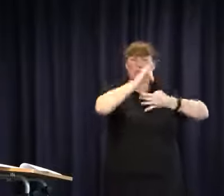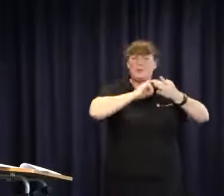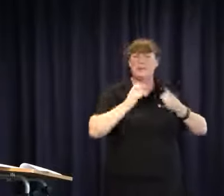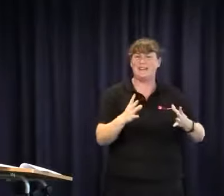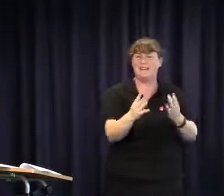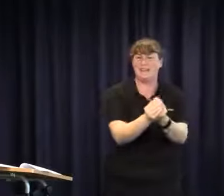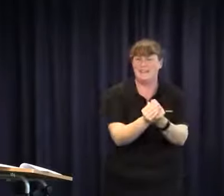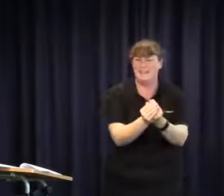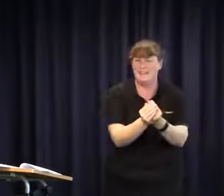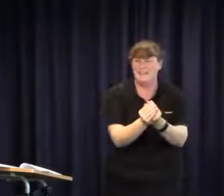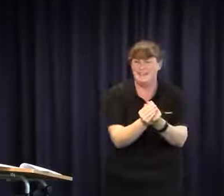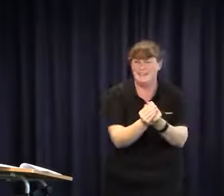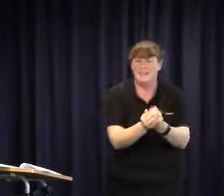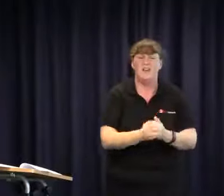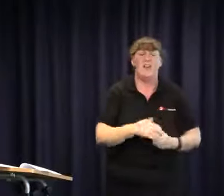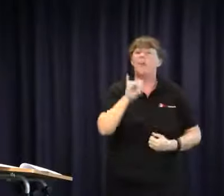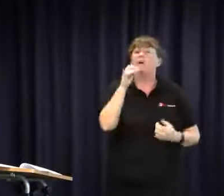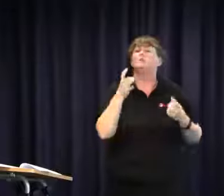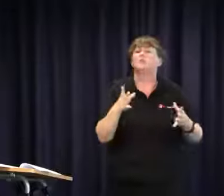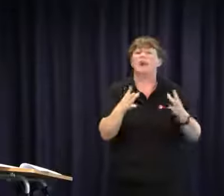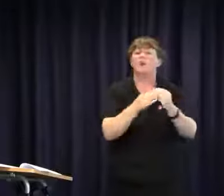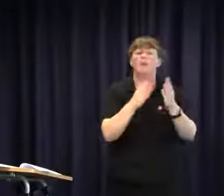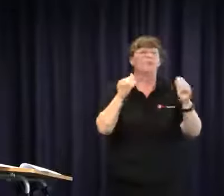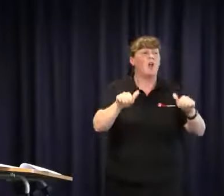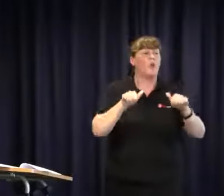and it will probably be hard to think about, `Okay, what do you want to start off with.'